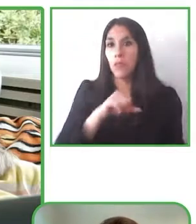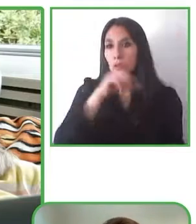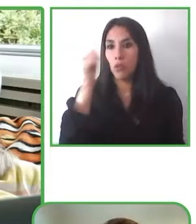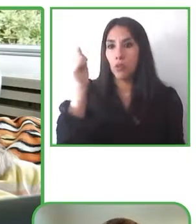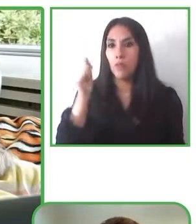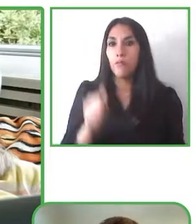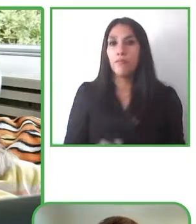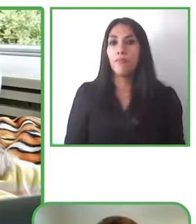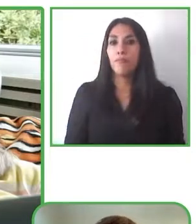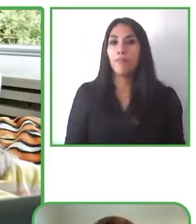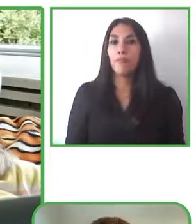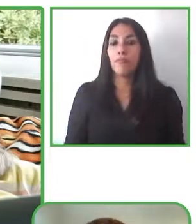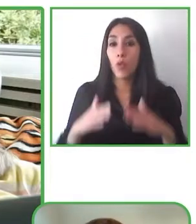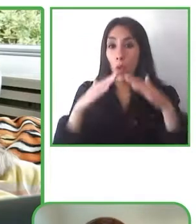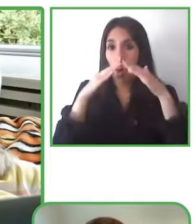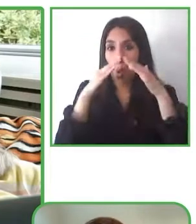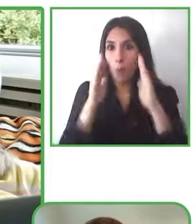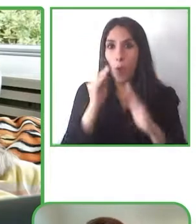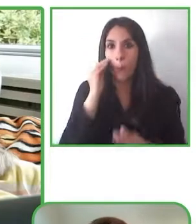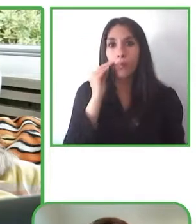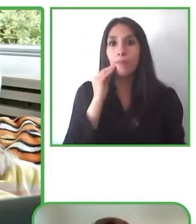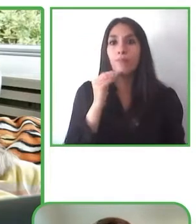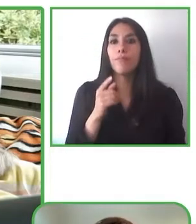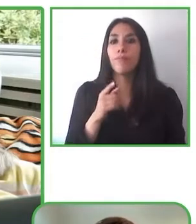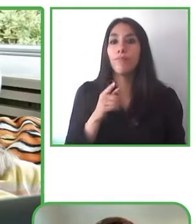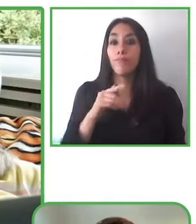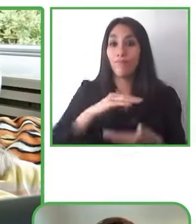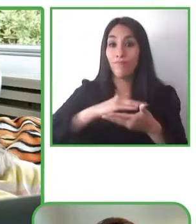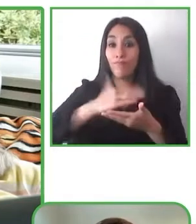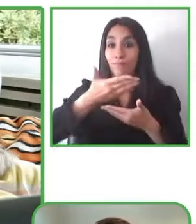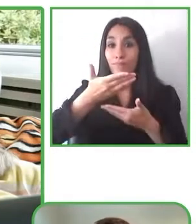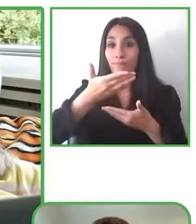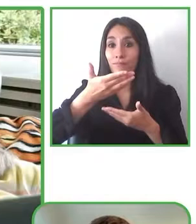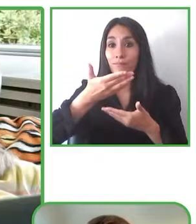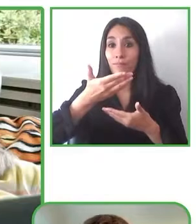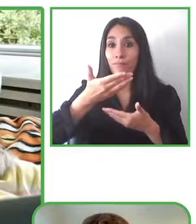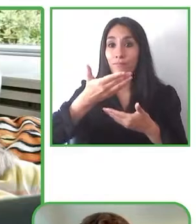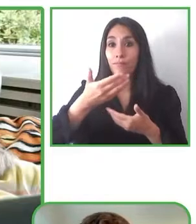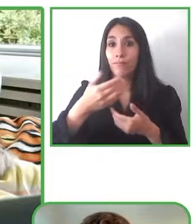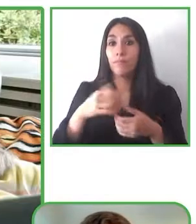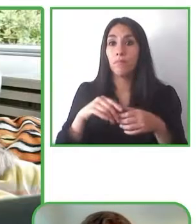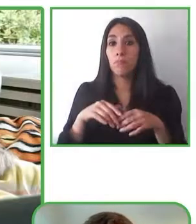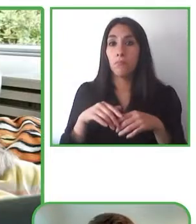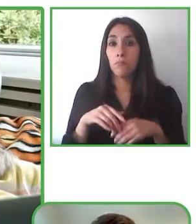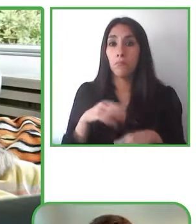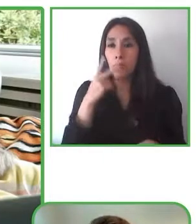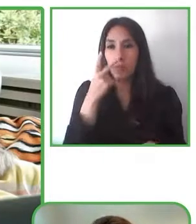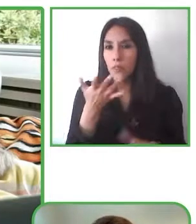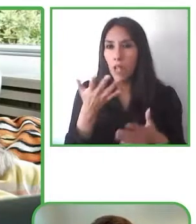So with our school solution those students can just use our app and then they will get the movie translated and they can participate